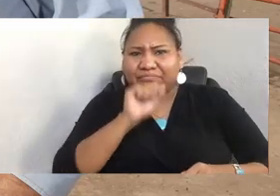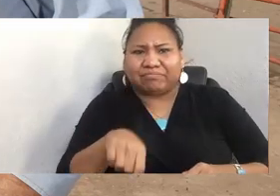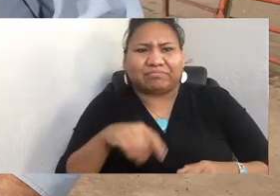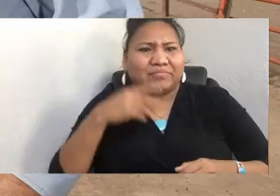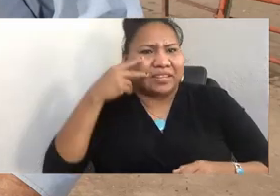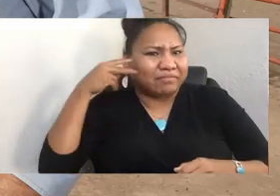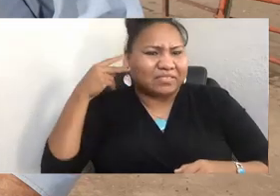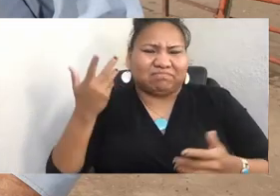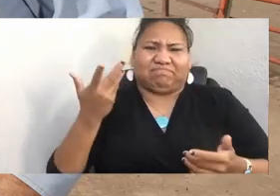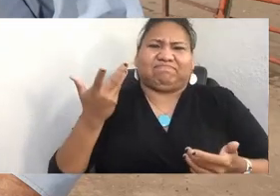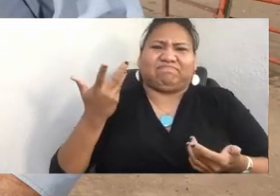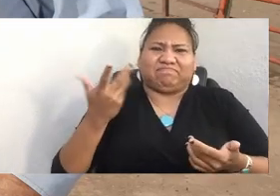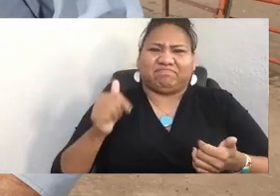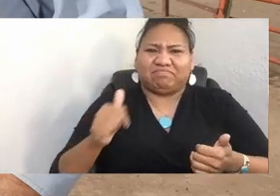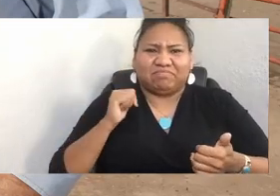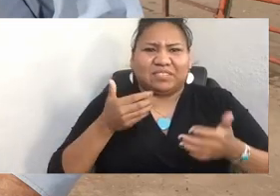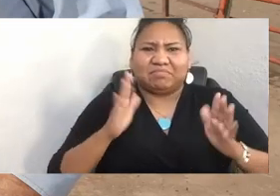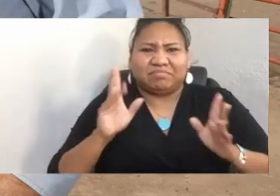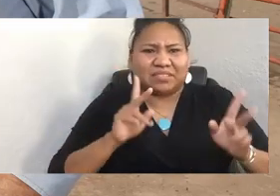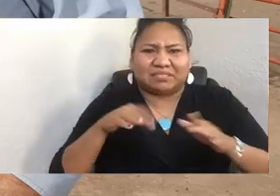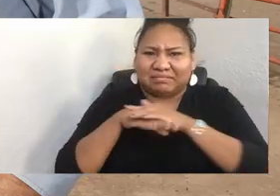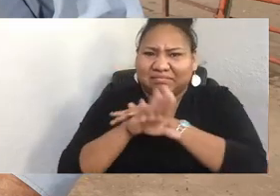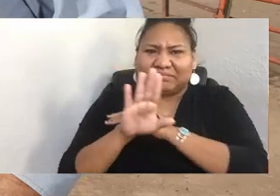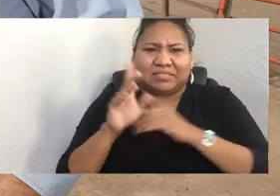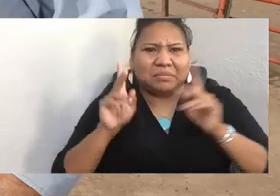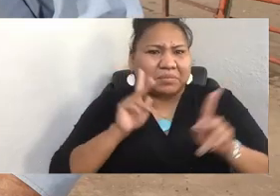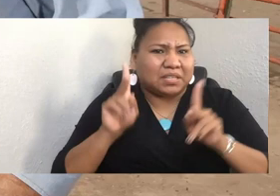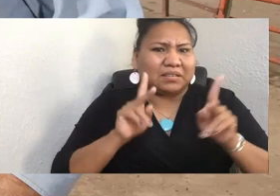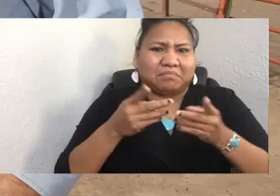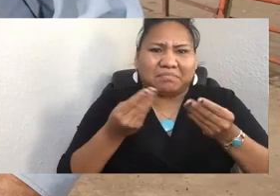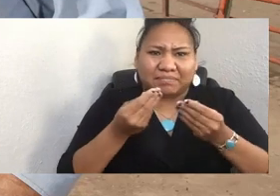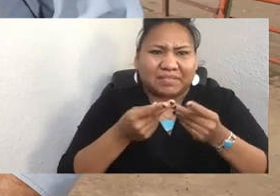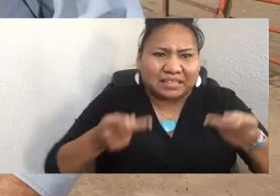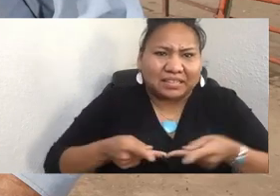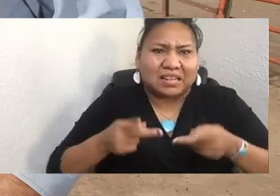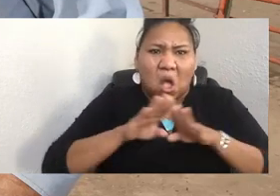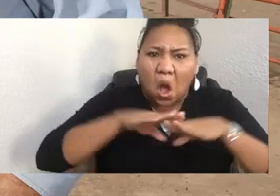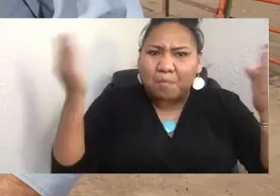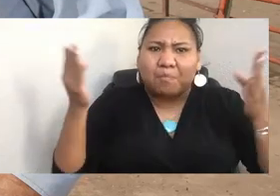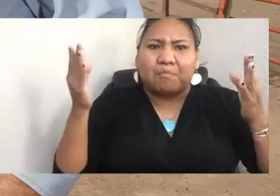So he opened the Phoenix Indian Center, a place where brown people could go